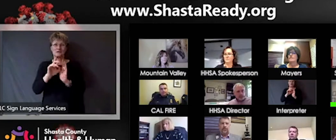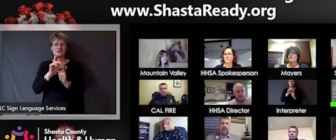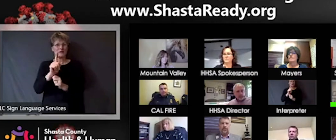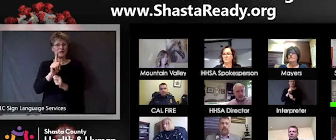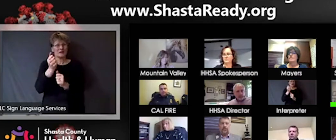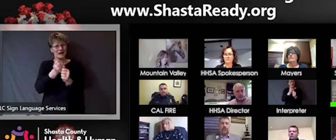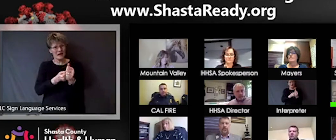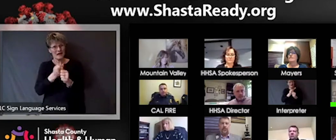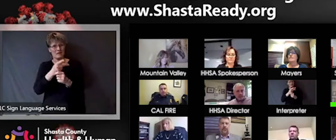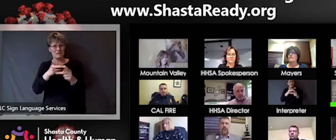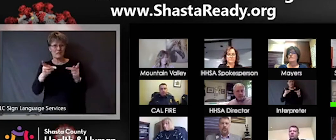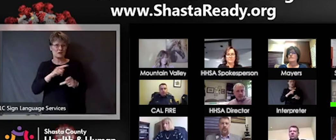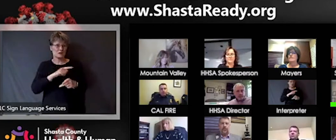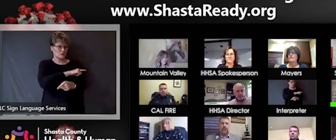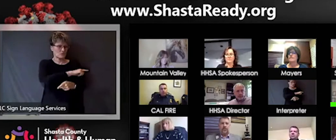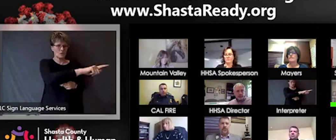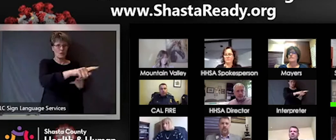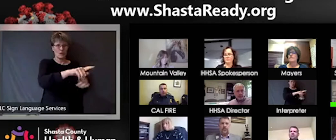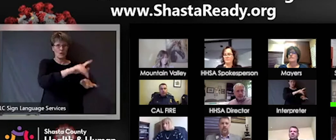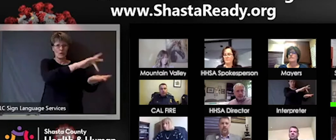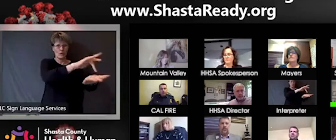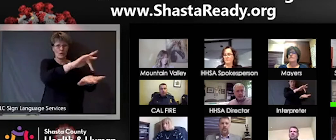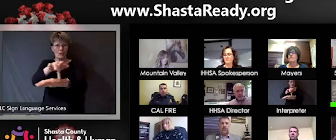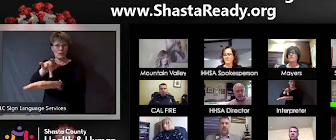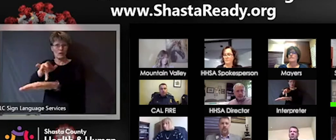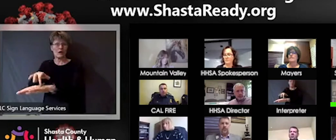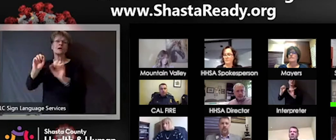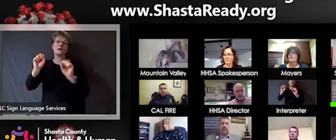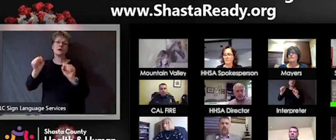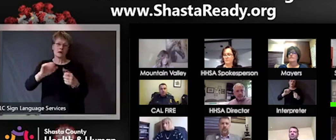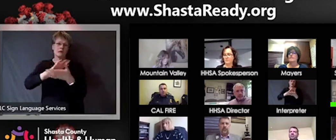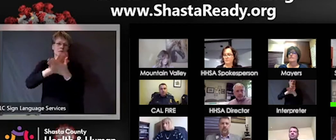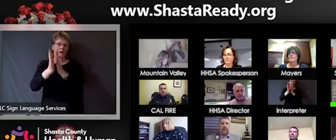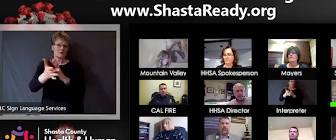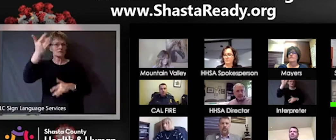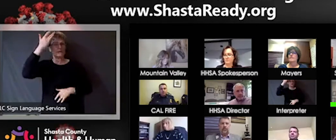identify every single person who's pre-symptomatic and symptomatic and has